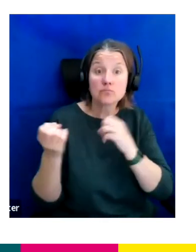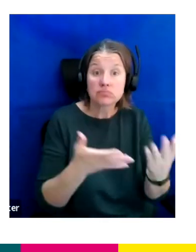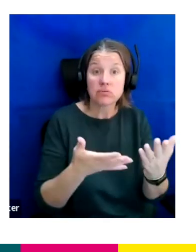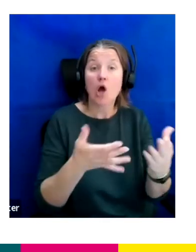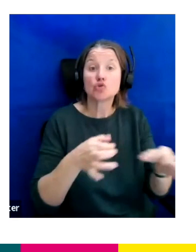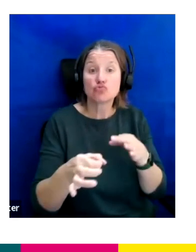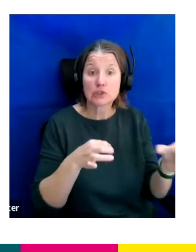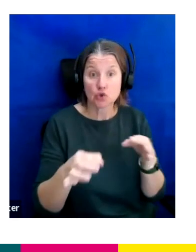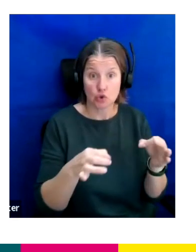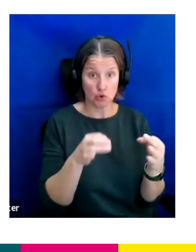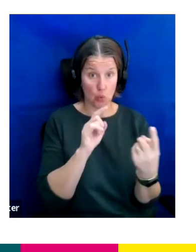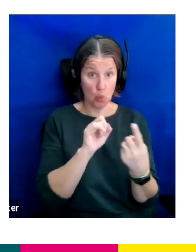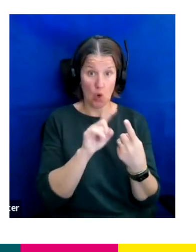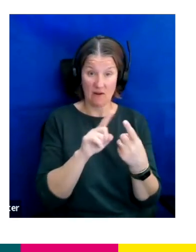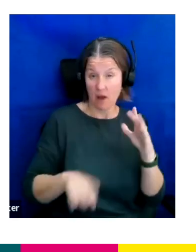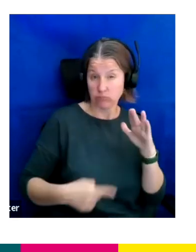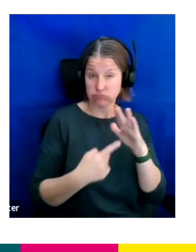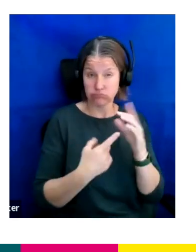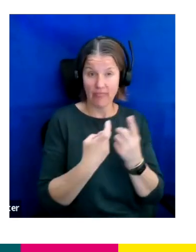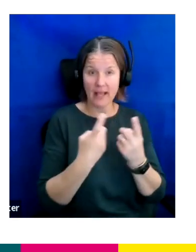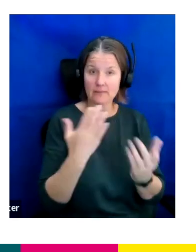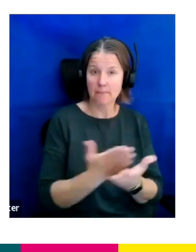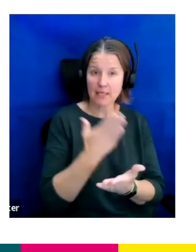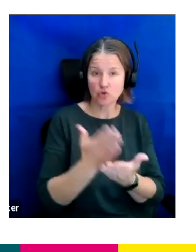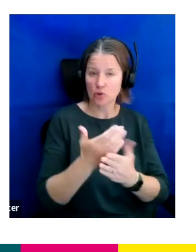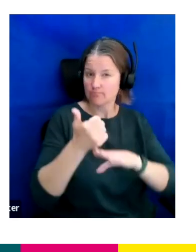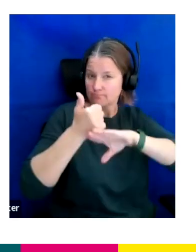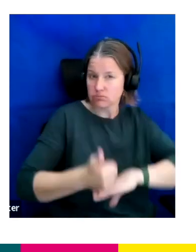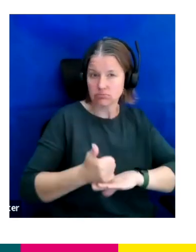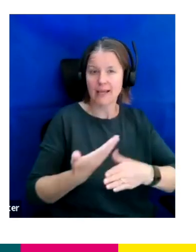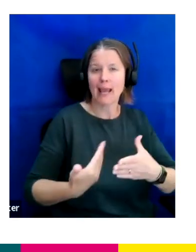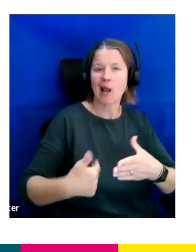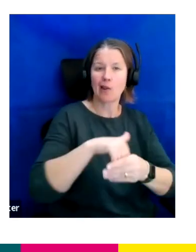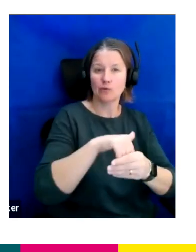One of our key aims is about embedding inclusion and accessibility into the business.